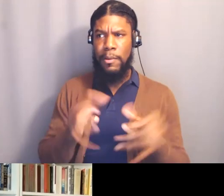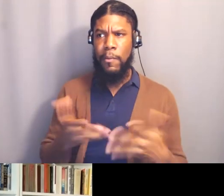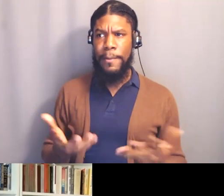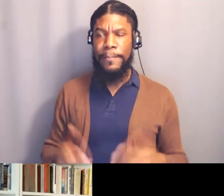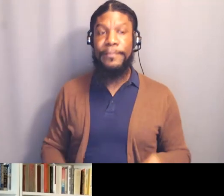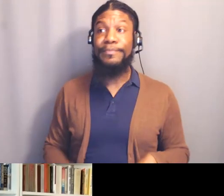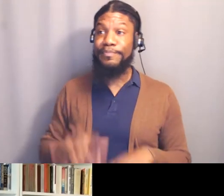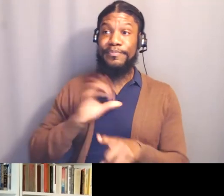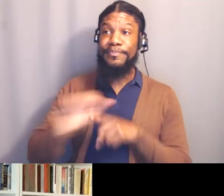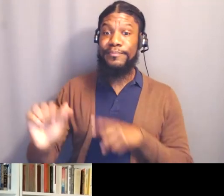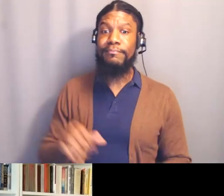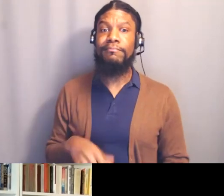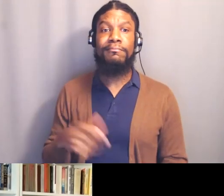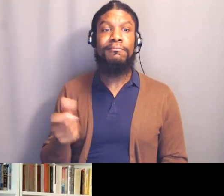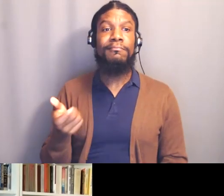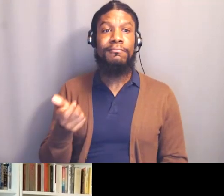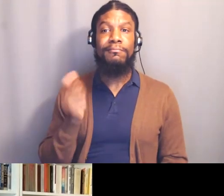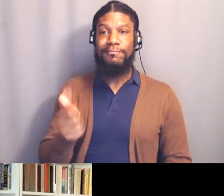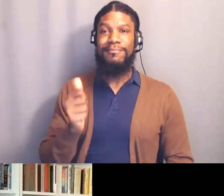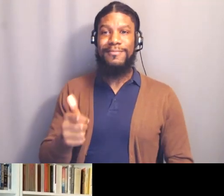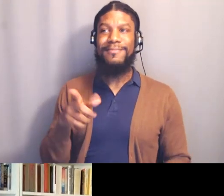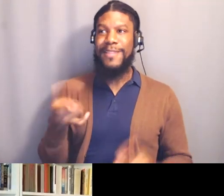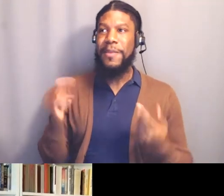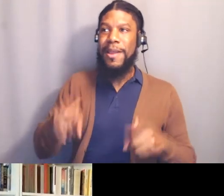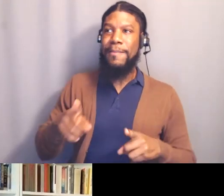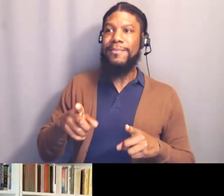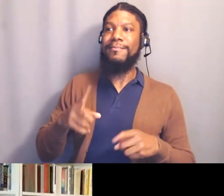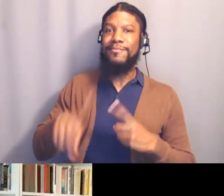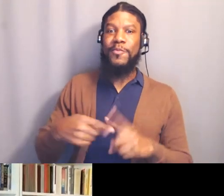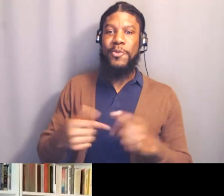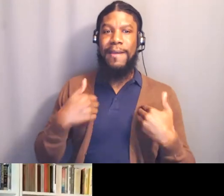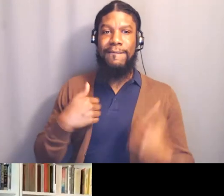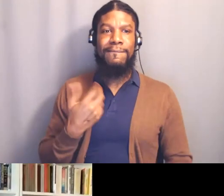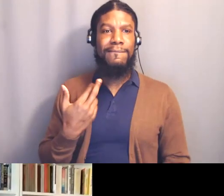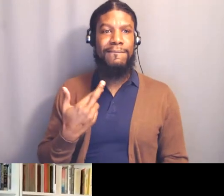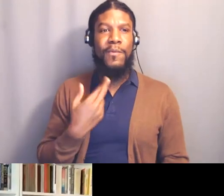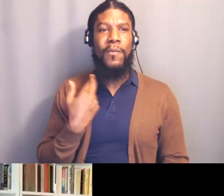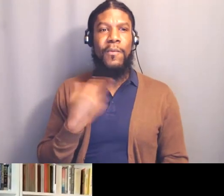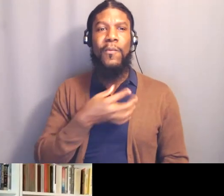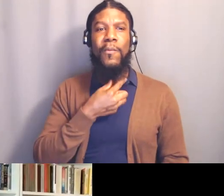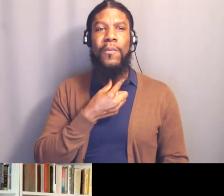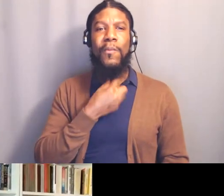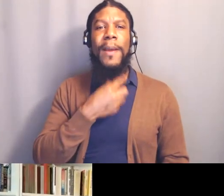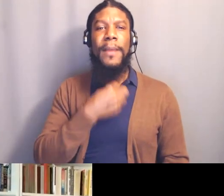who was an African American Studies major. Right? Yes, exactly. Thank you, thank you Heather.